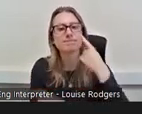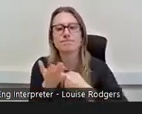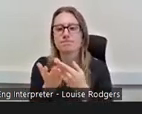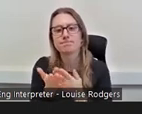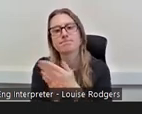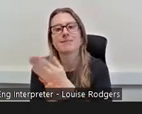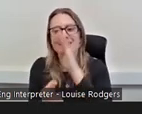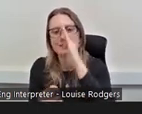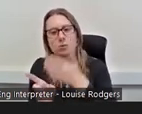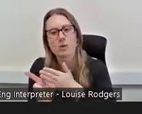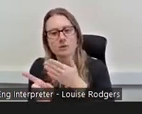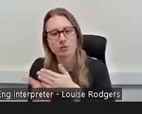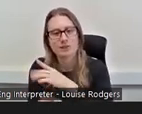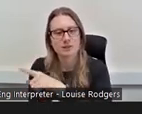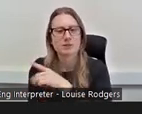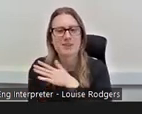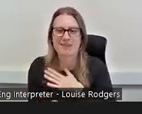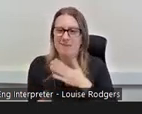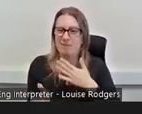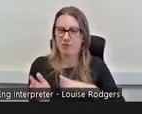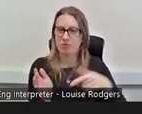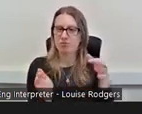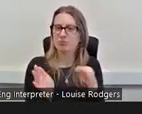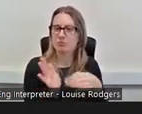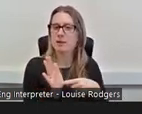because I was from Tullibody and attended Lornshill Academy, they were known as